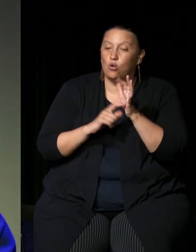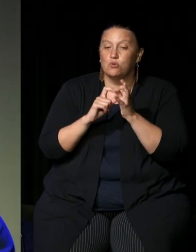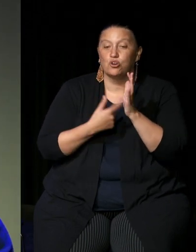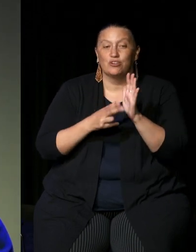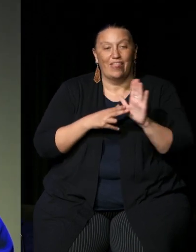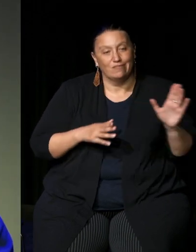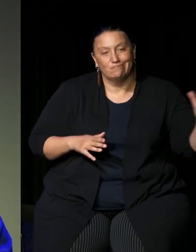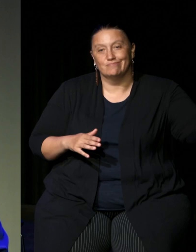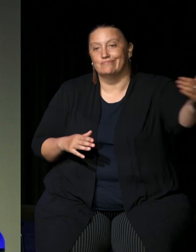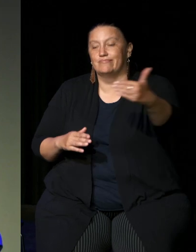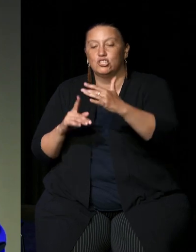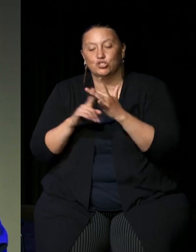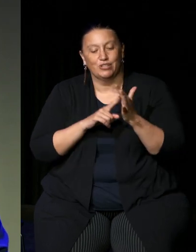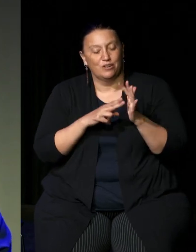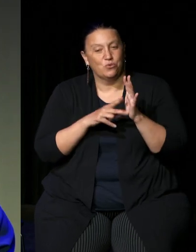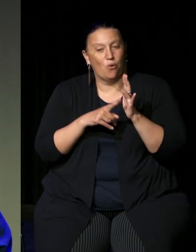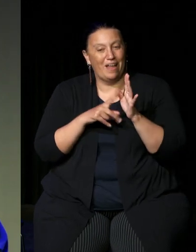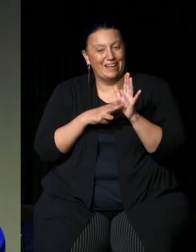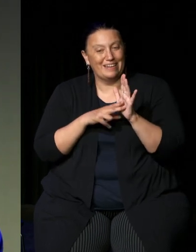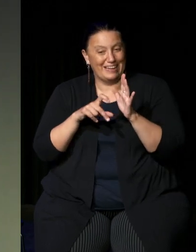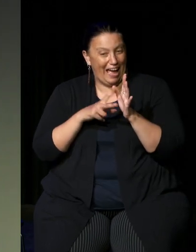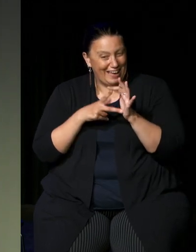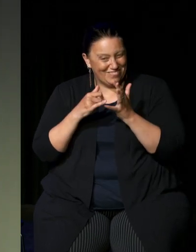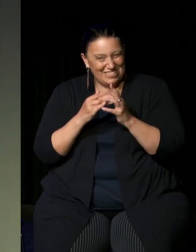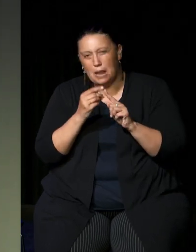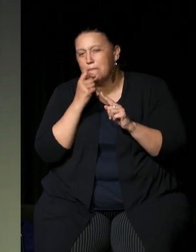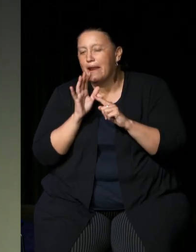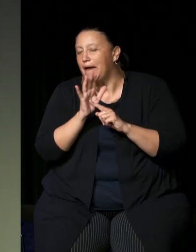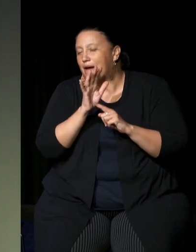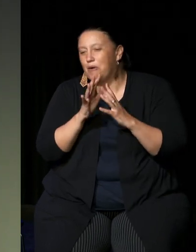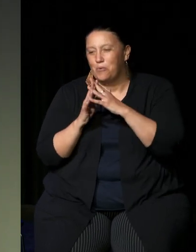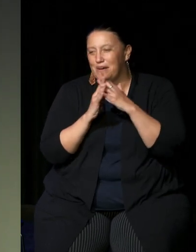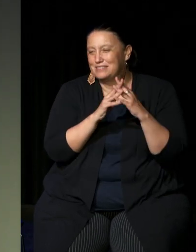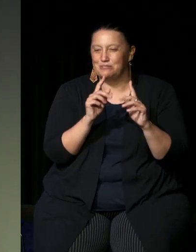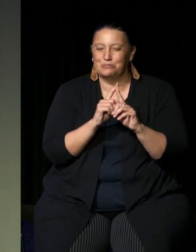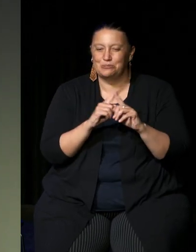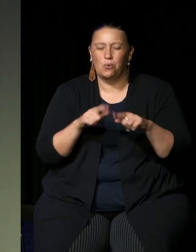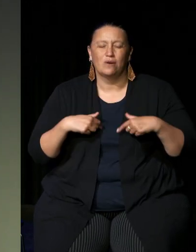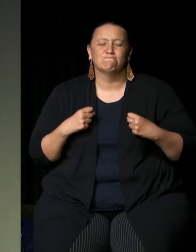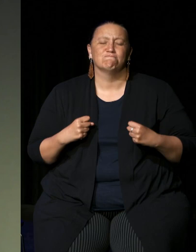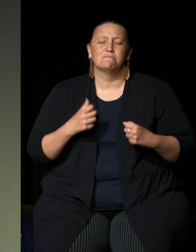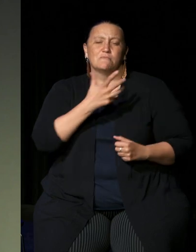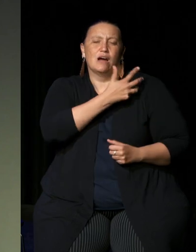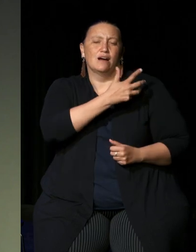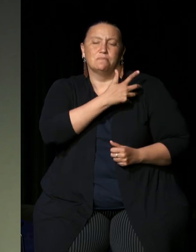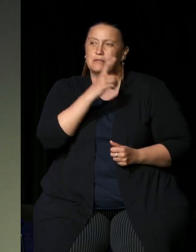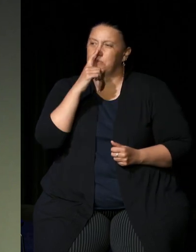Caves and a little bit out west as well we're very proud people a lot of us ended up in the missions